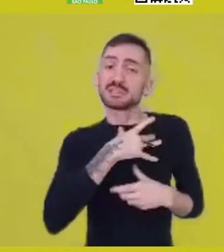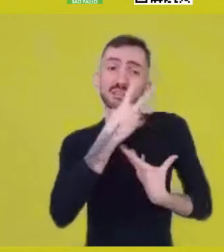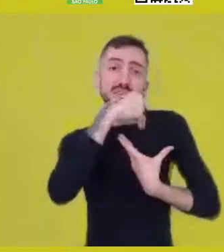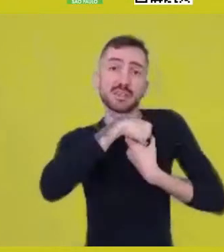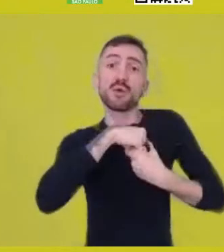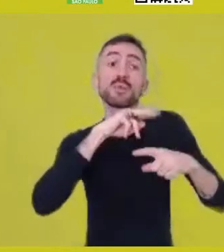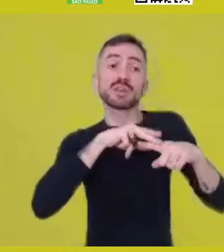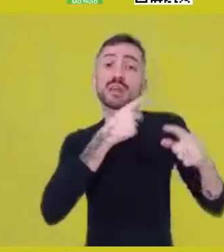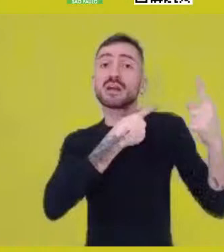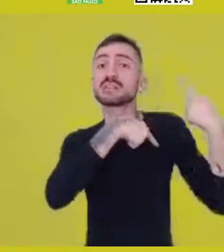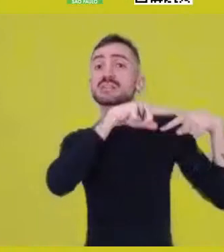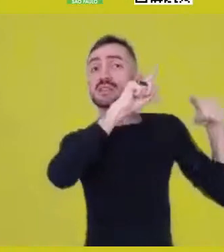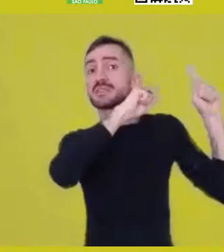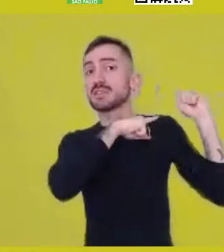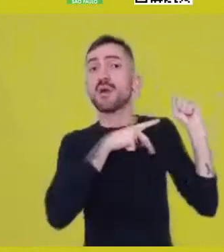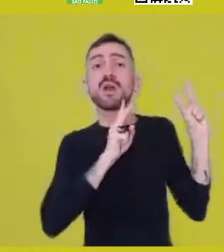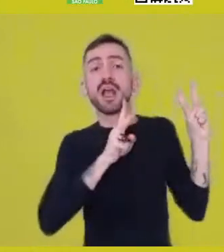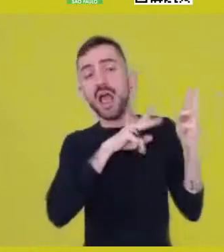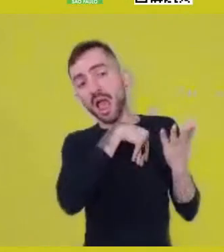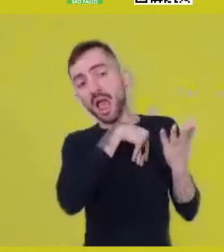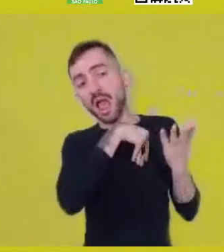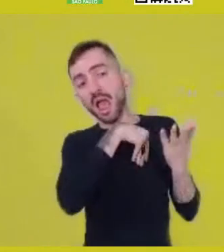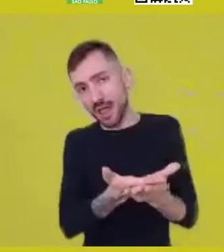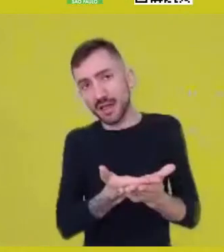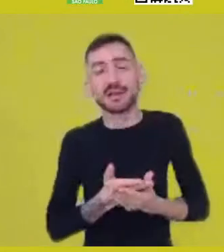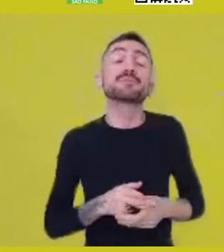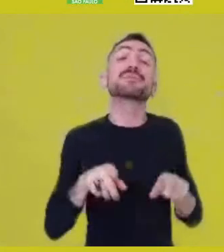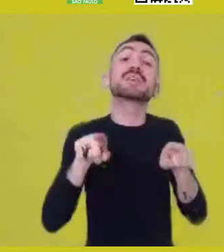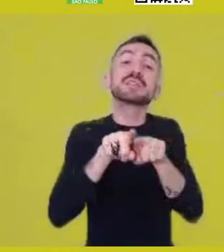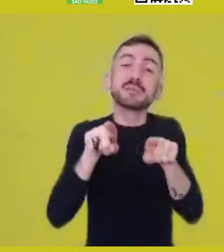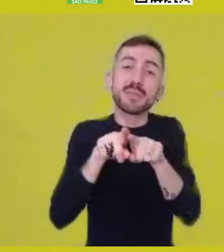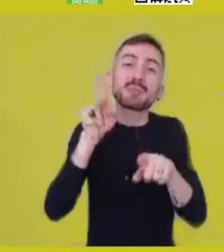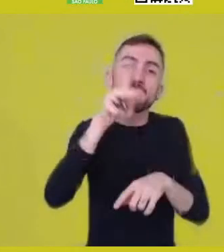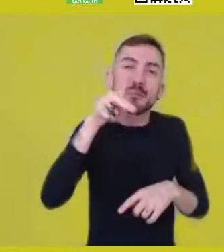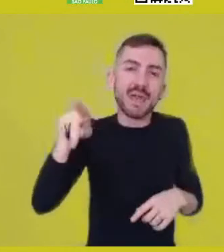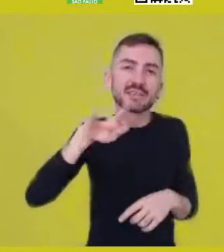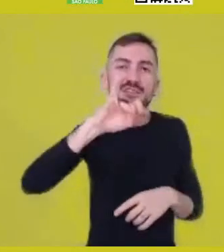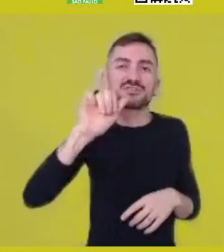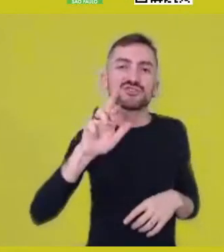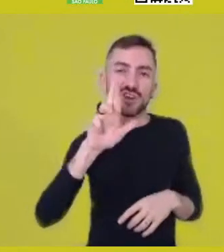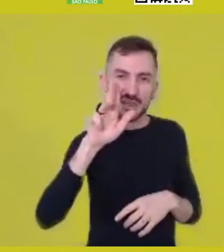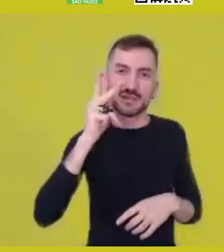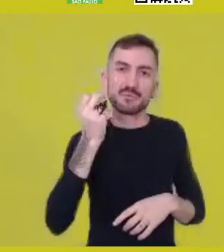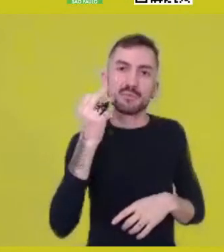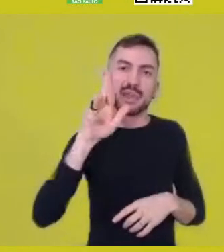And, as Master Jayro Pereira says, in order for us to do that investigation,